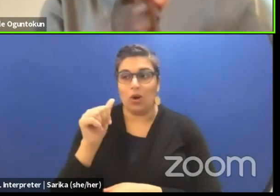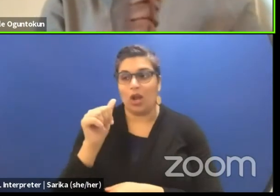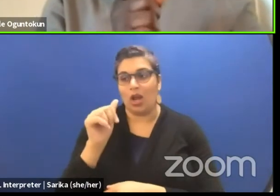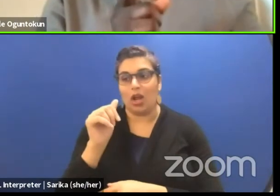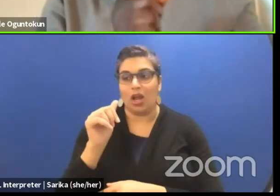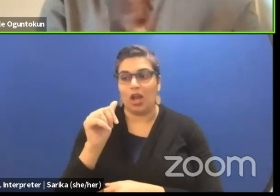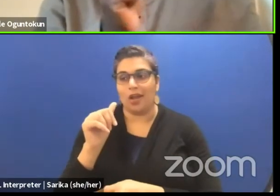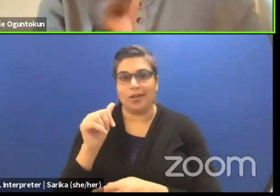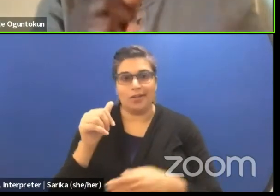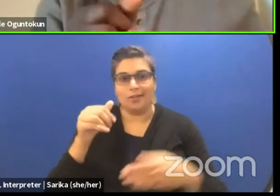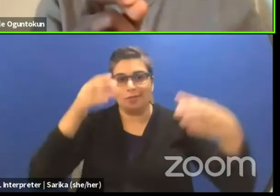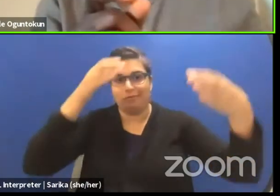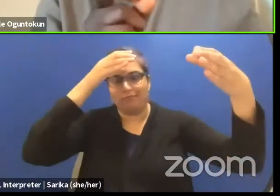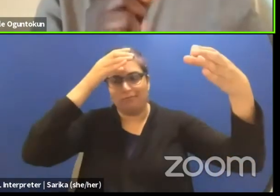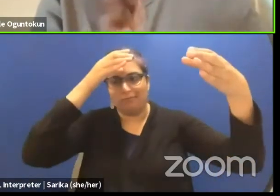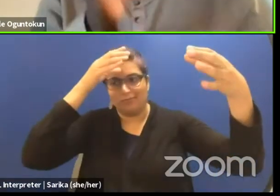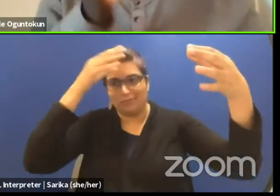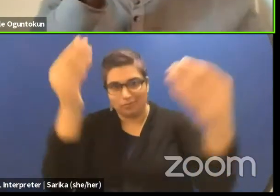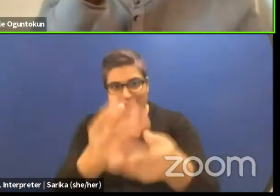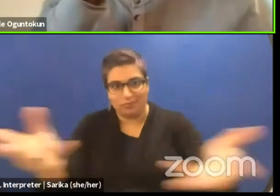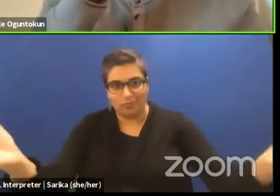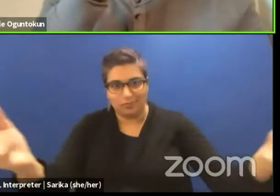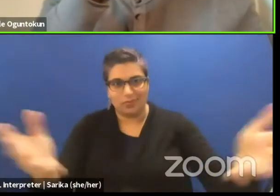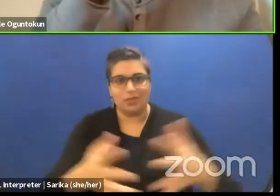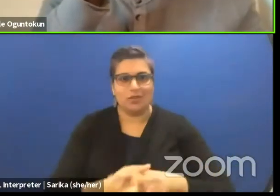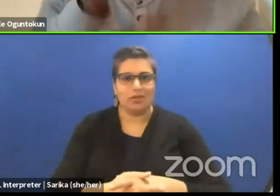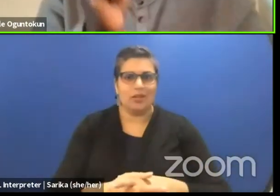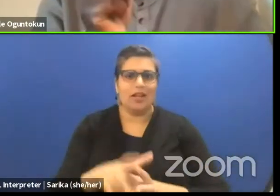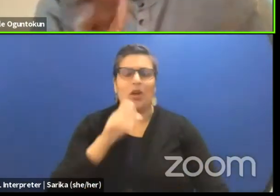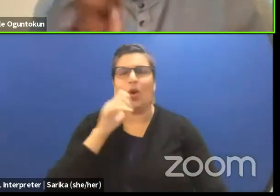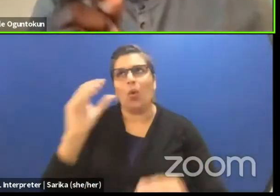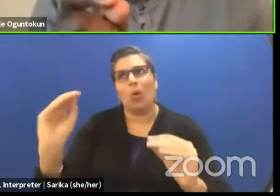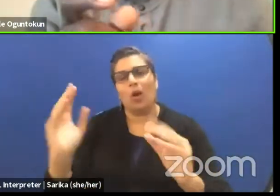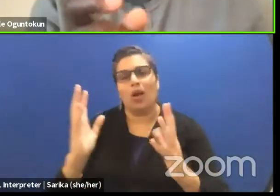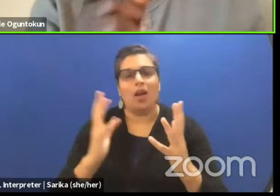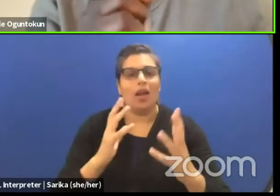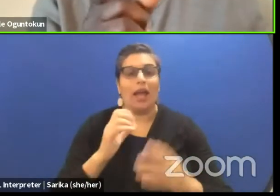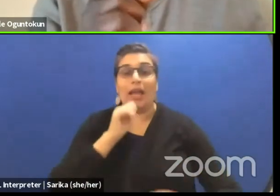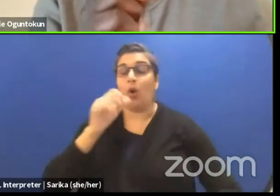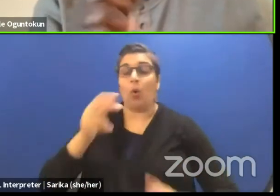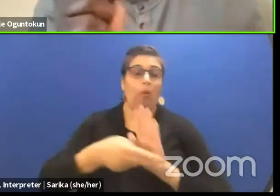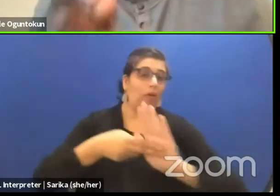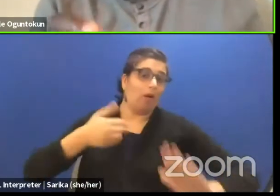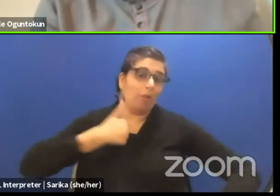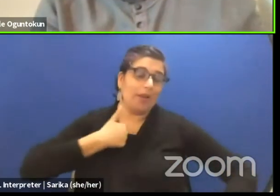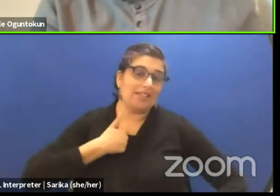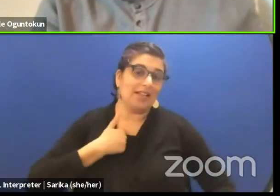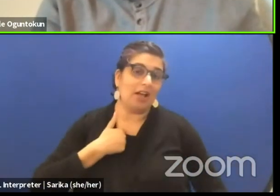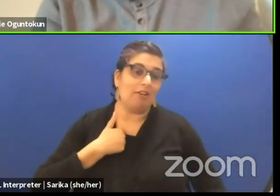the reason I do not profess to be an authority on African American work